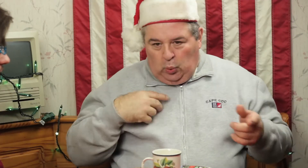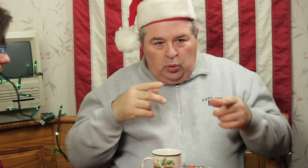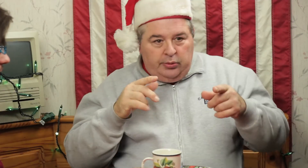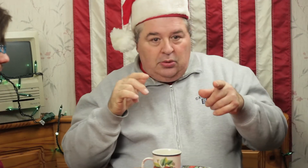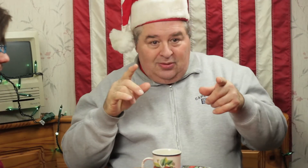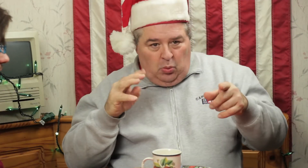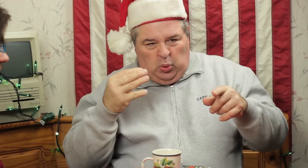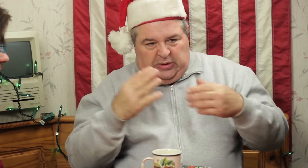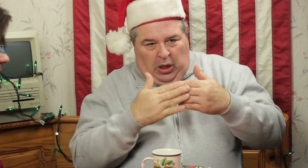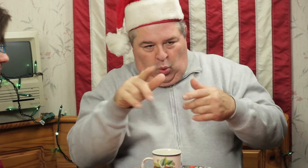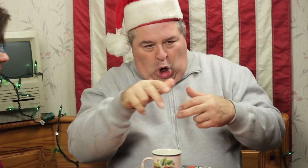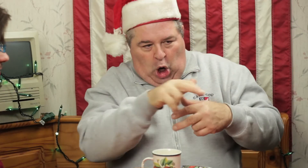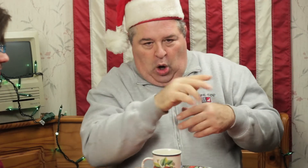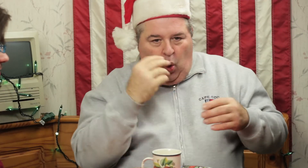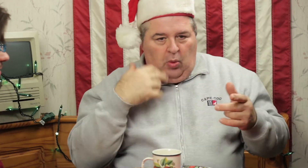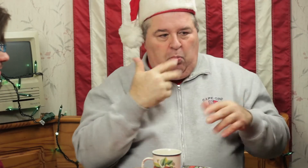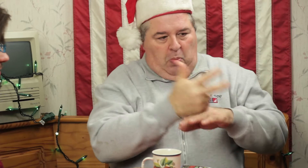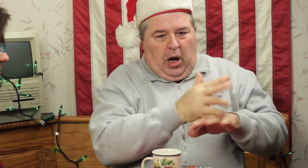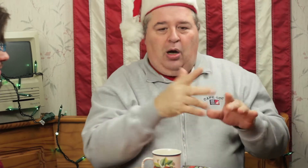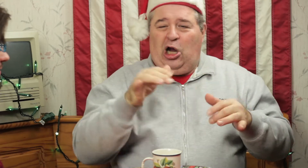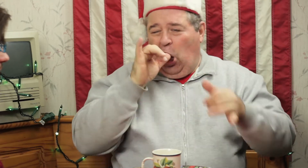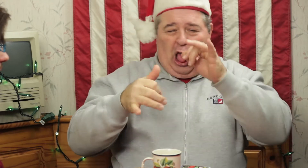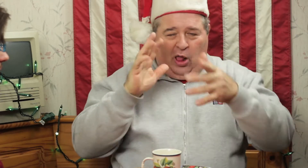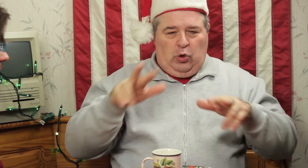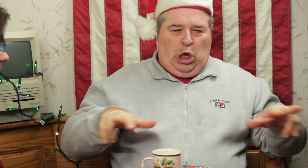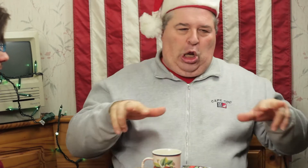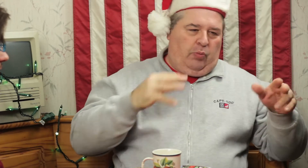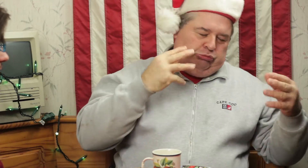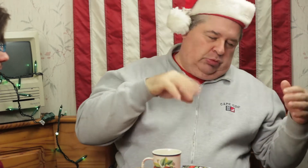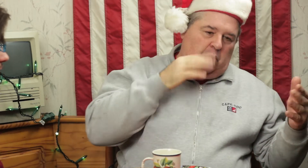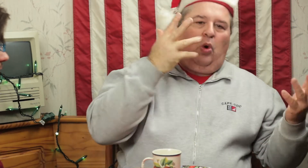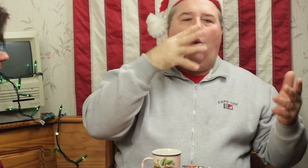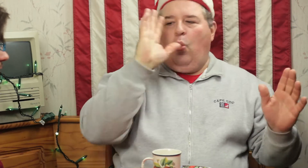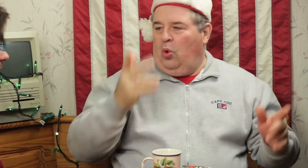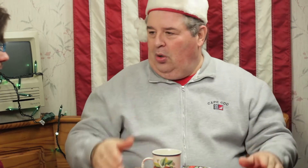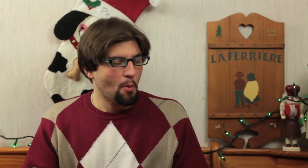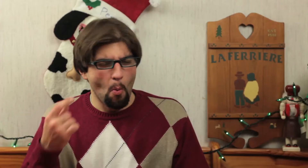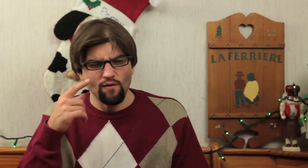Forced to stay at a motel. I have to find a motel near by and walk. Park there, drink until finished, walk, sleep, then tomorrow morning go home.